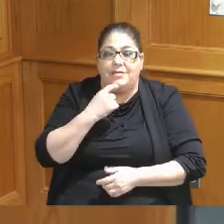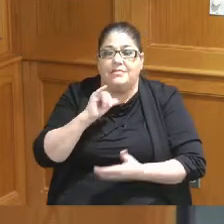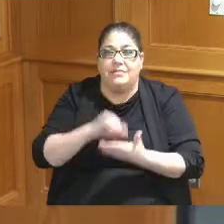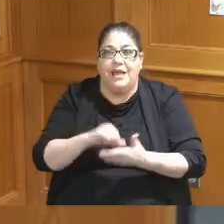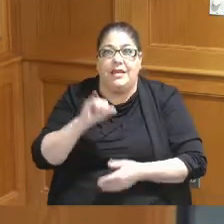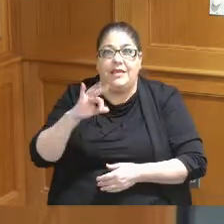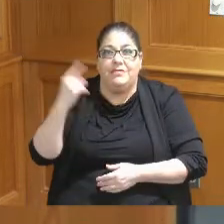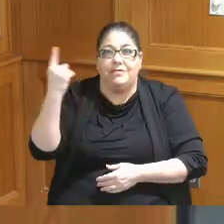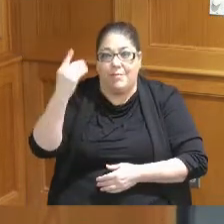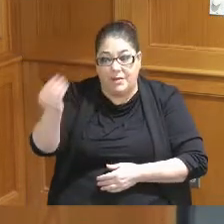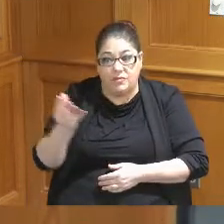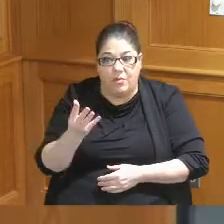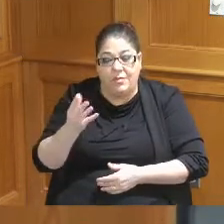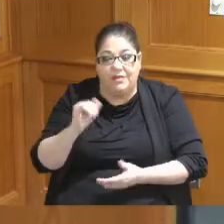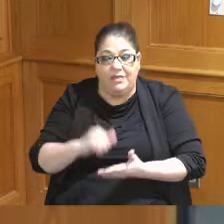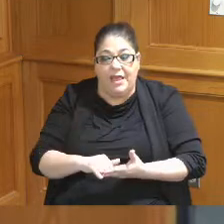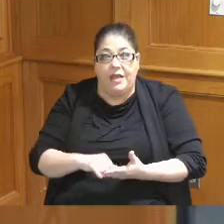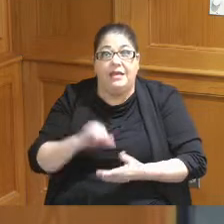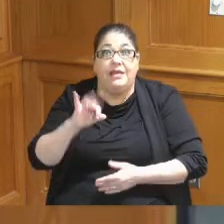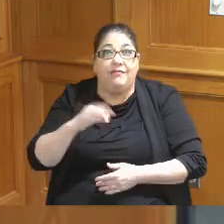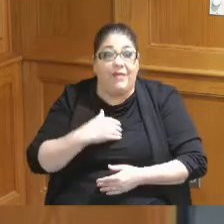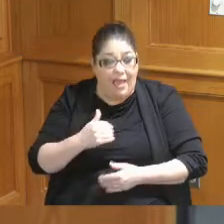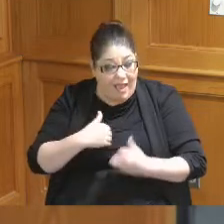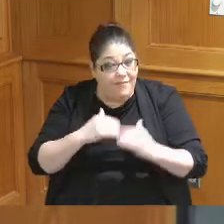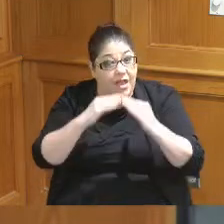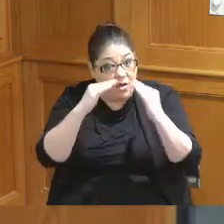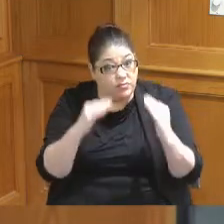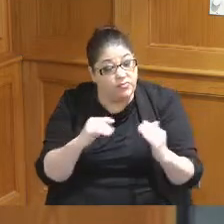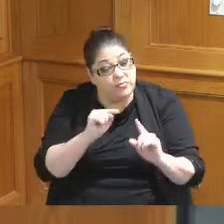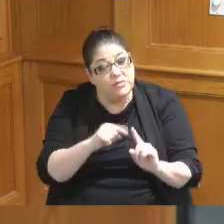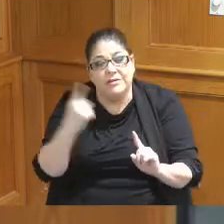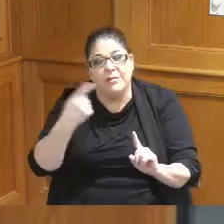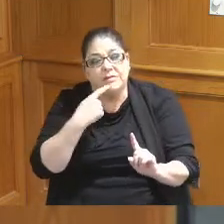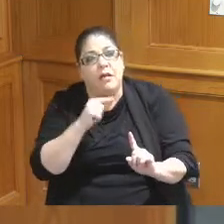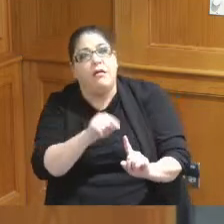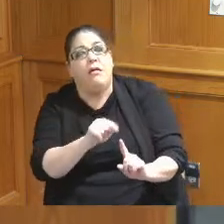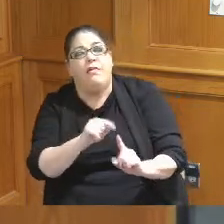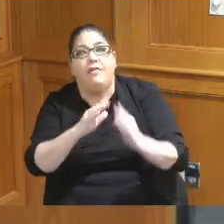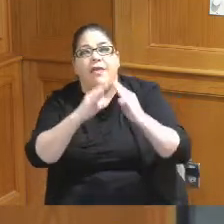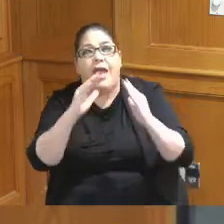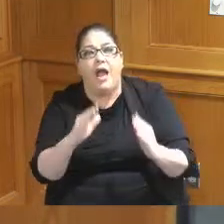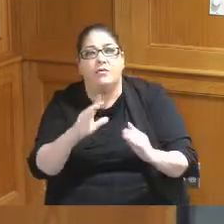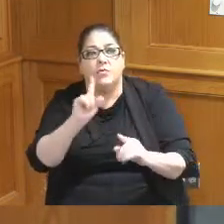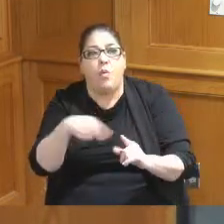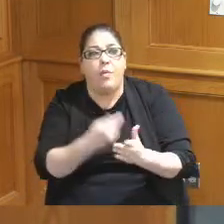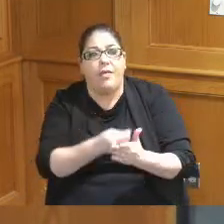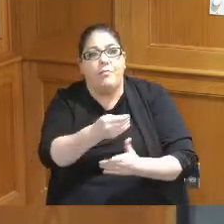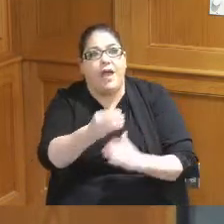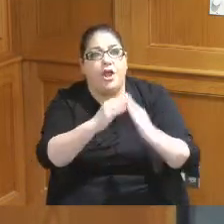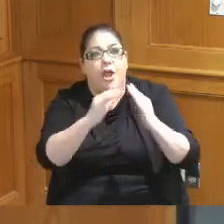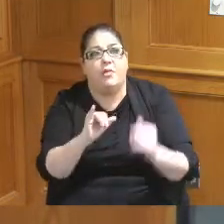told me that if I have a house and someone said that I will only buy your house if you do X Y and